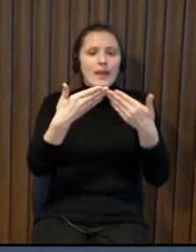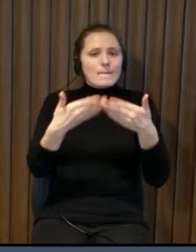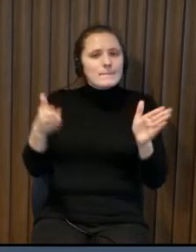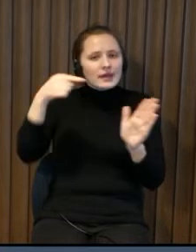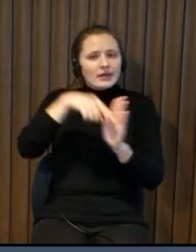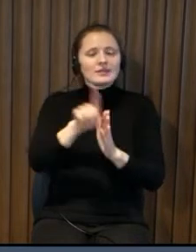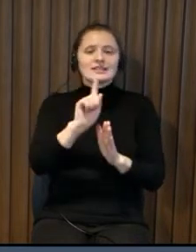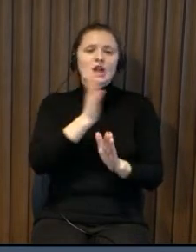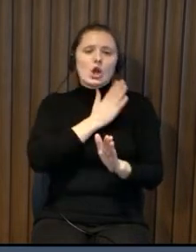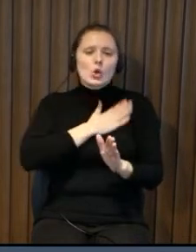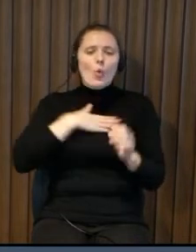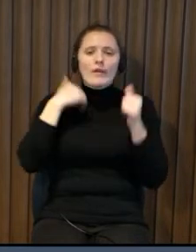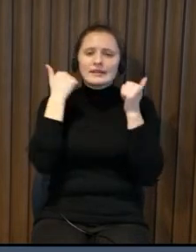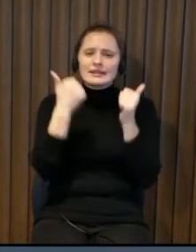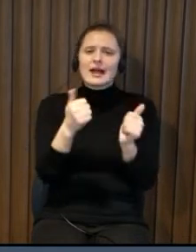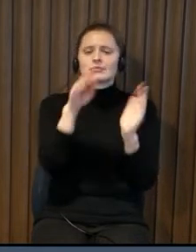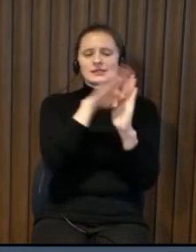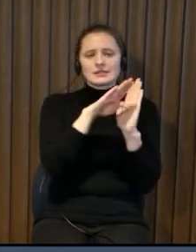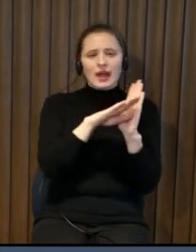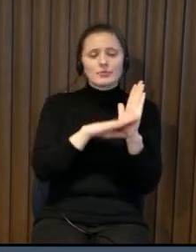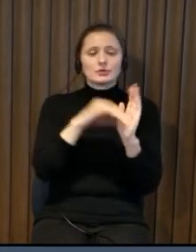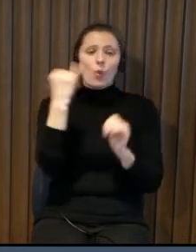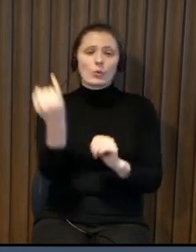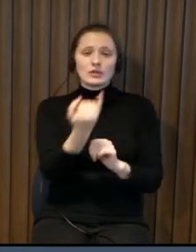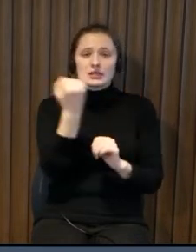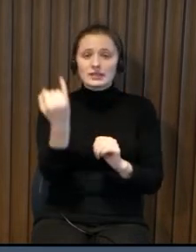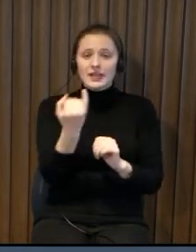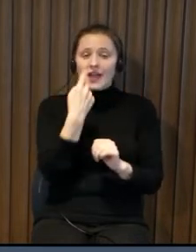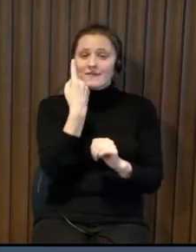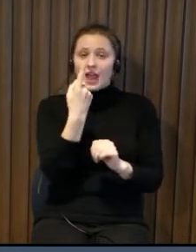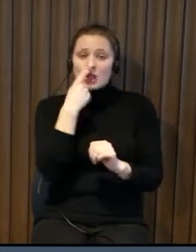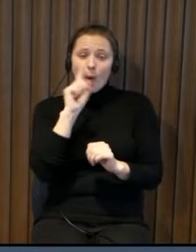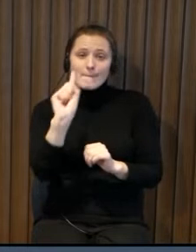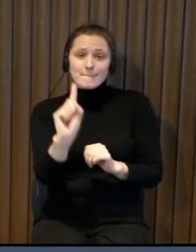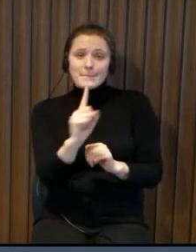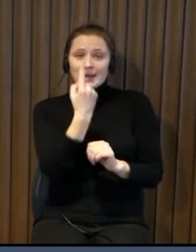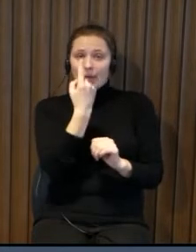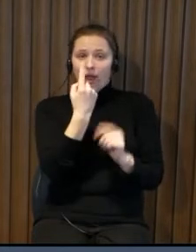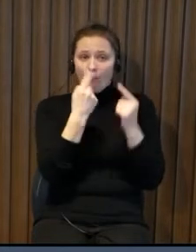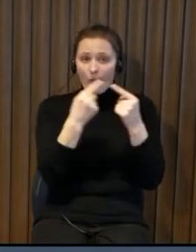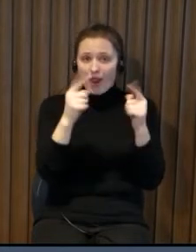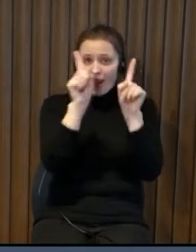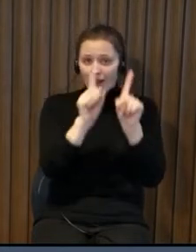latvian standards about accessibility and it's interesting that one of the first points